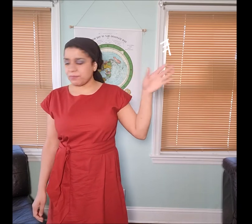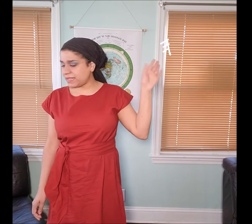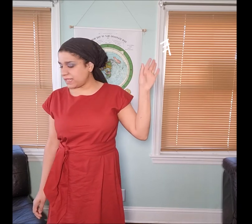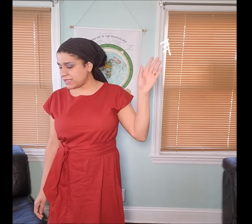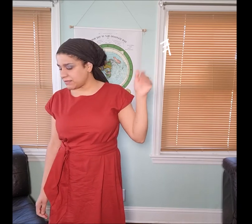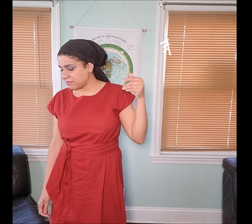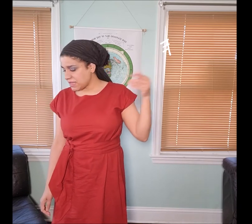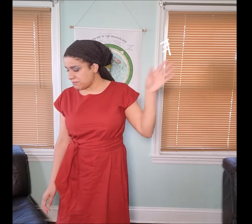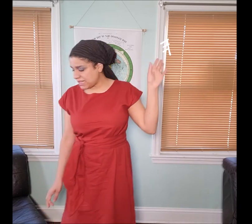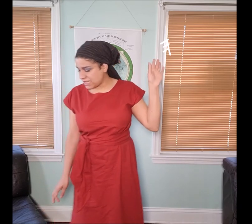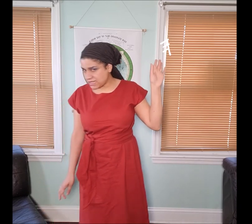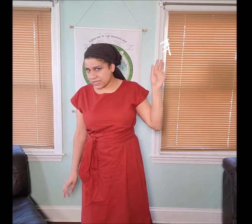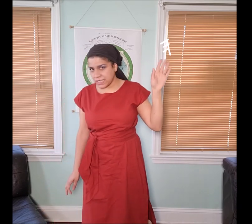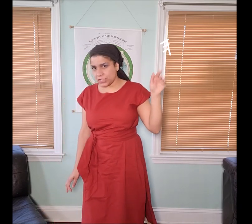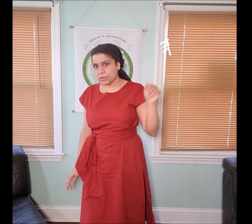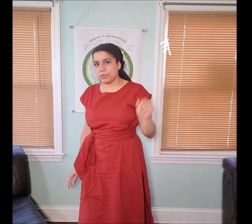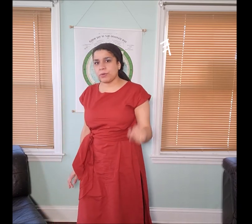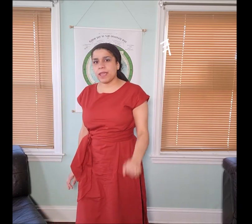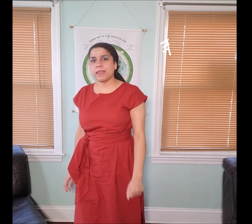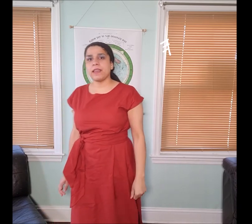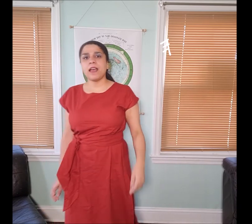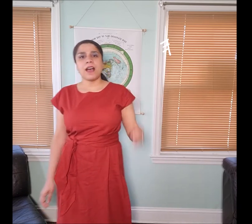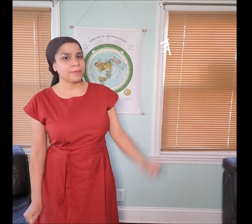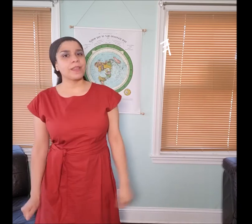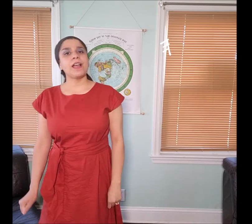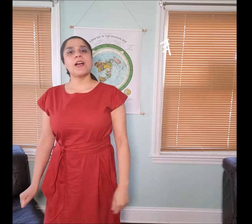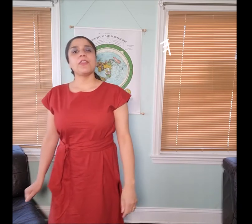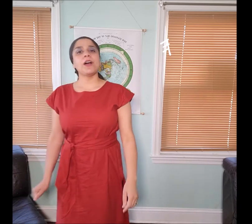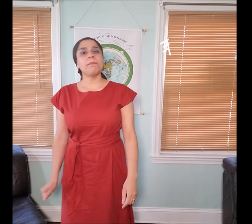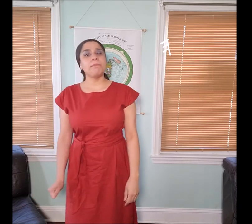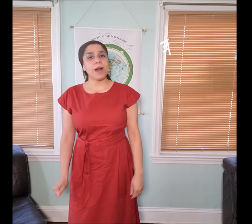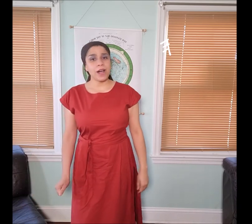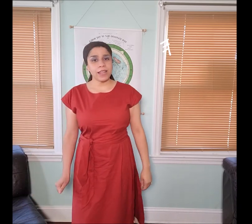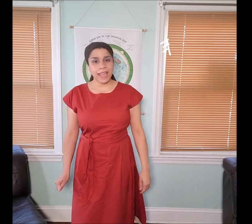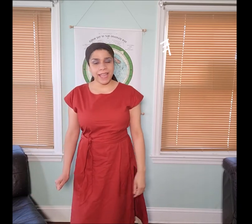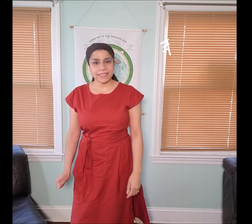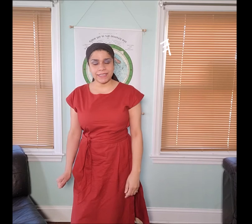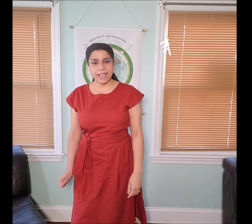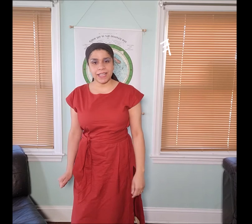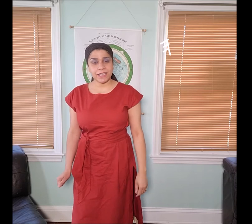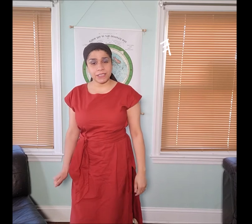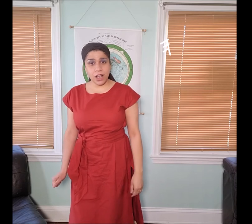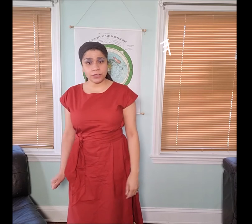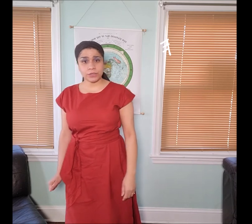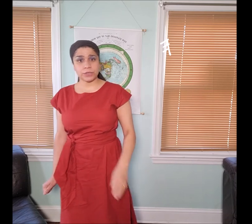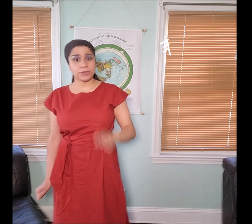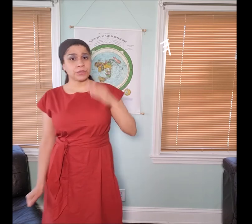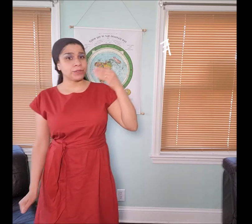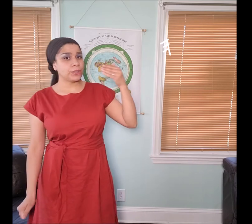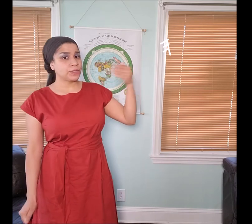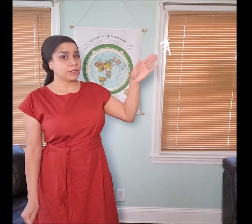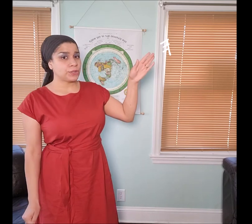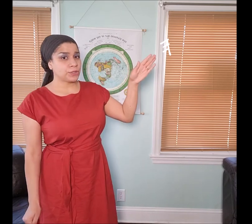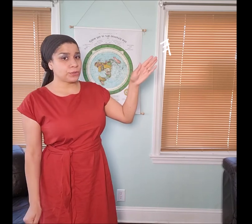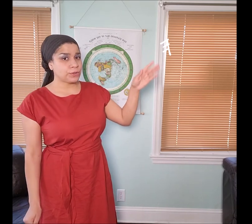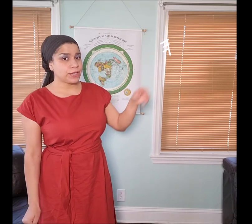please ...please... they fan you away. "𐤄 ahbal" ball hand sign is also used to fan